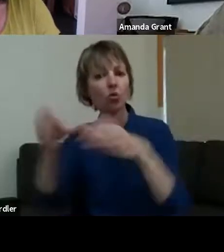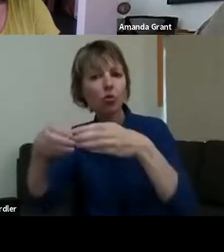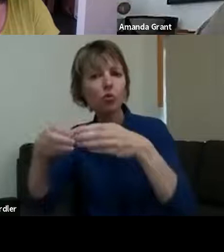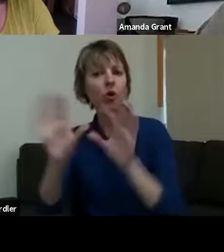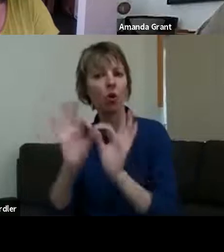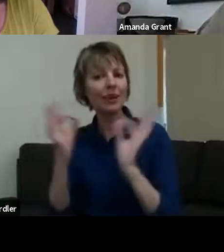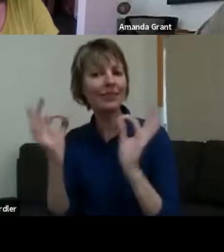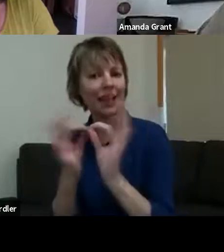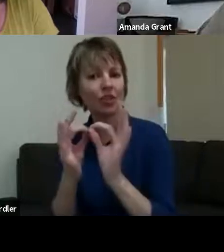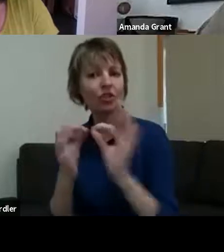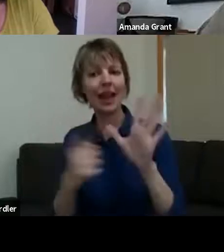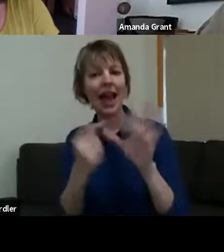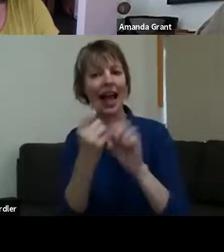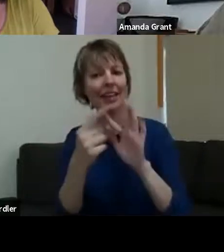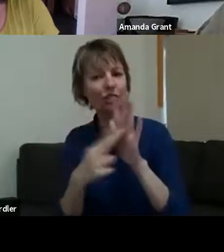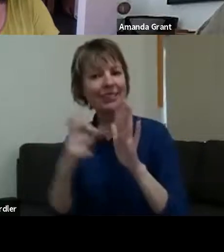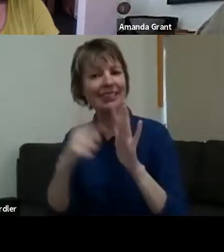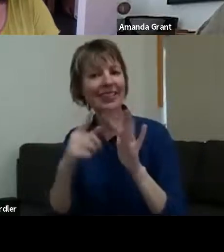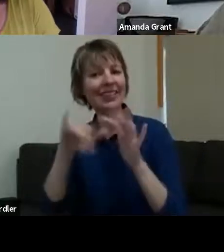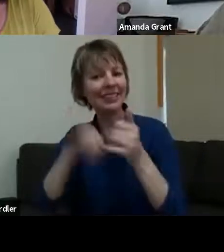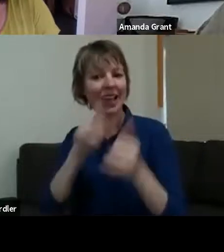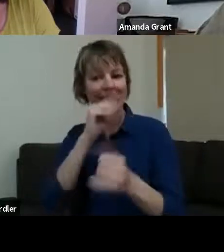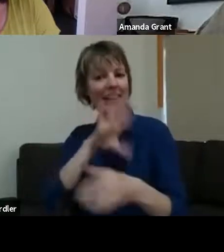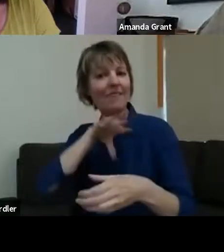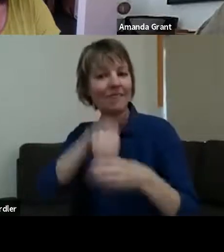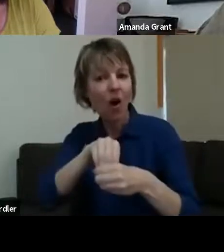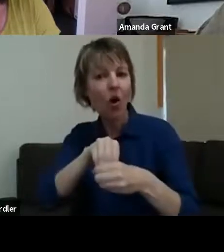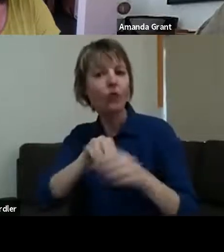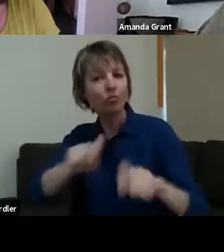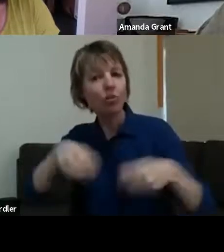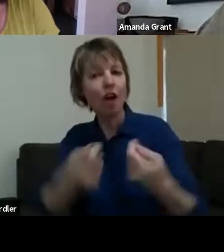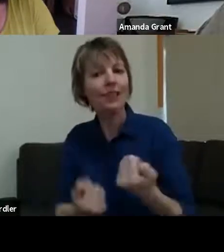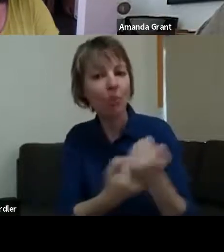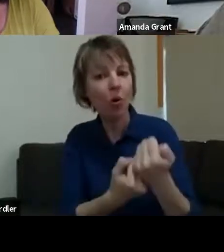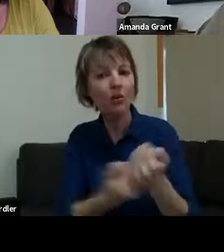involved. National Parks and Wildlife Service, Forestry